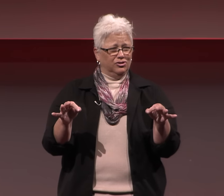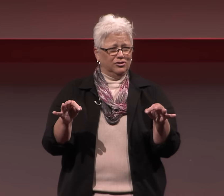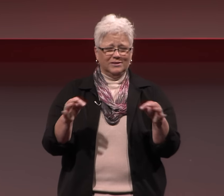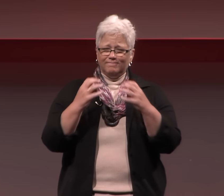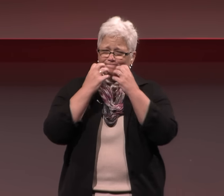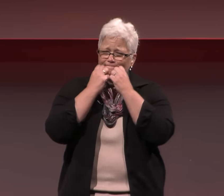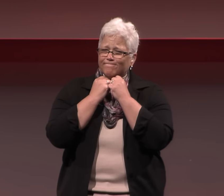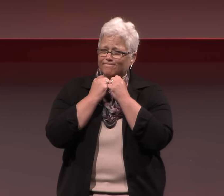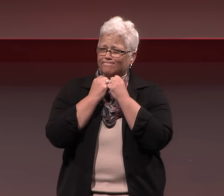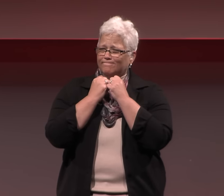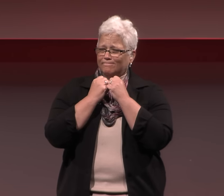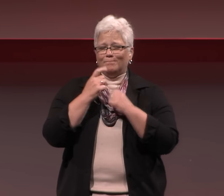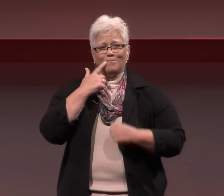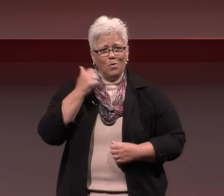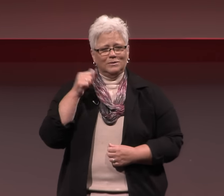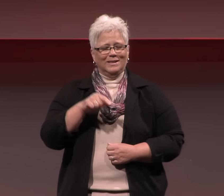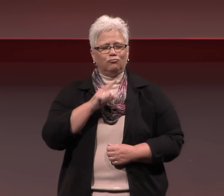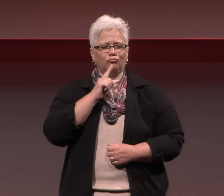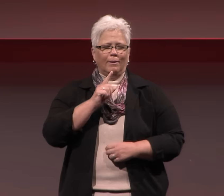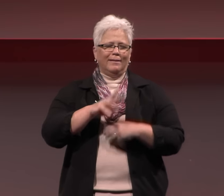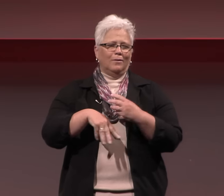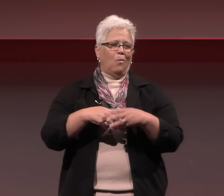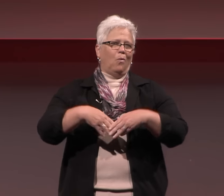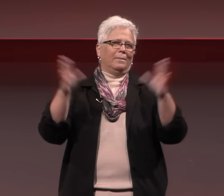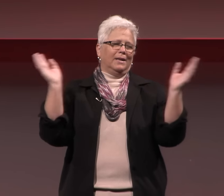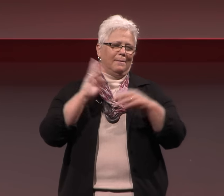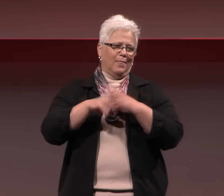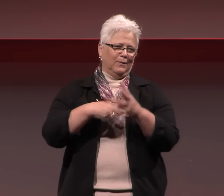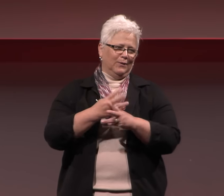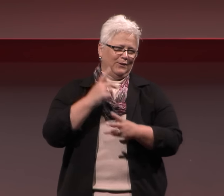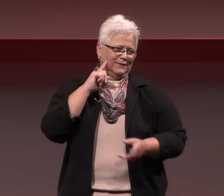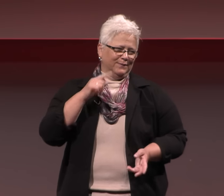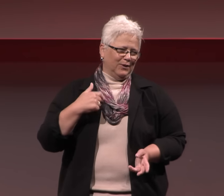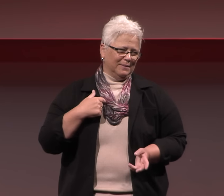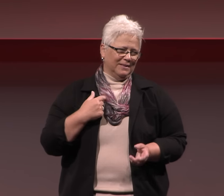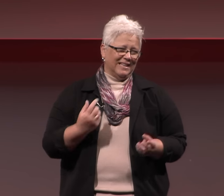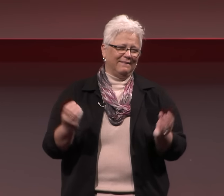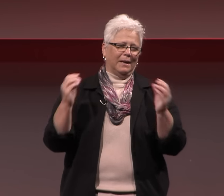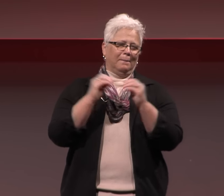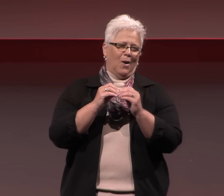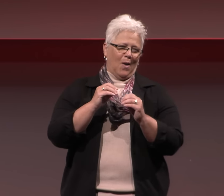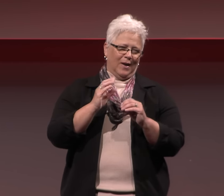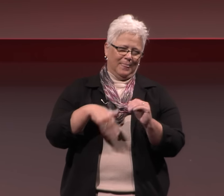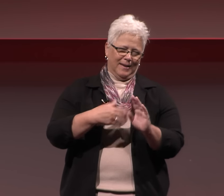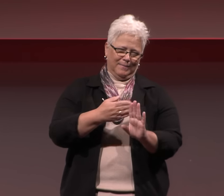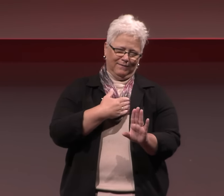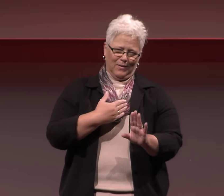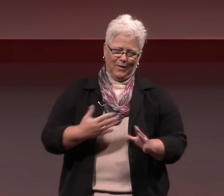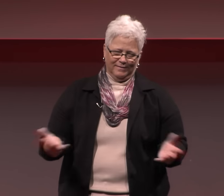American Sign Language is something that I greatly value because it flung the world wide open for me,